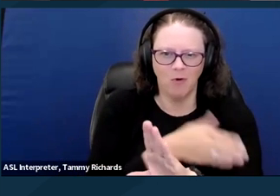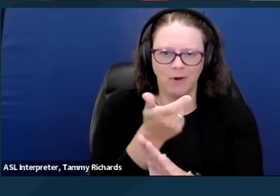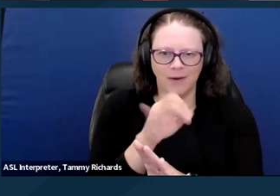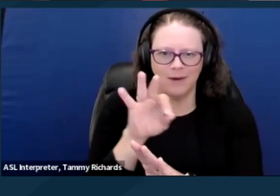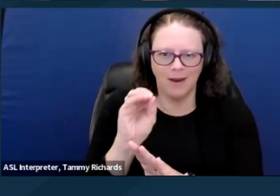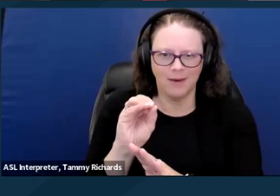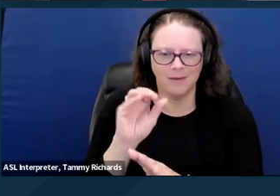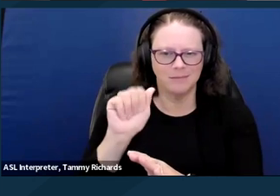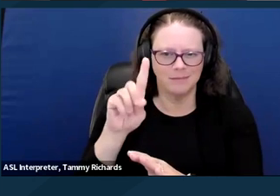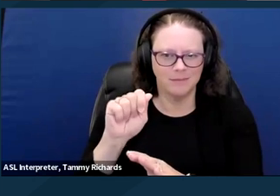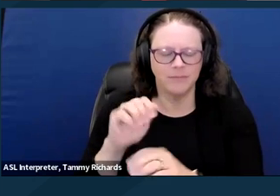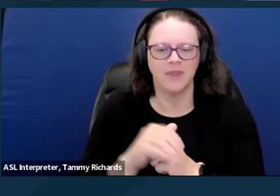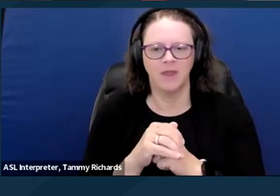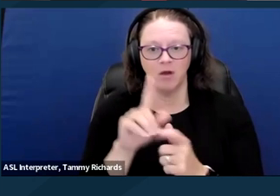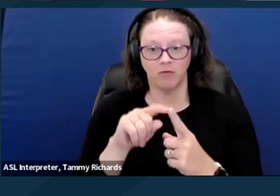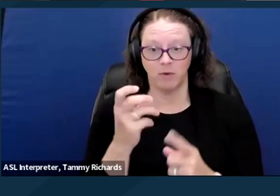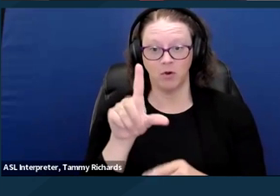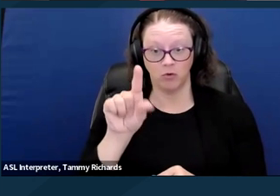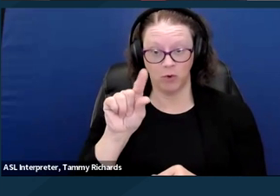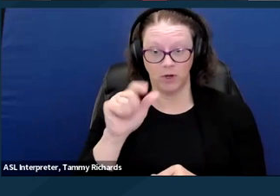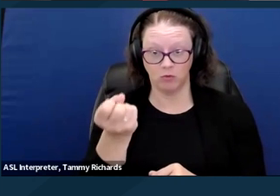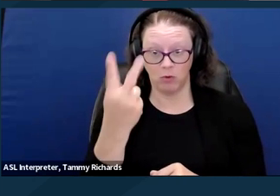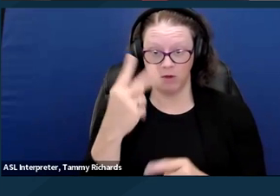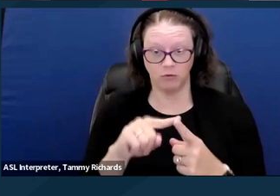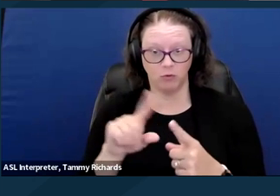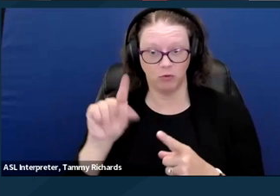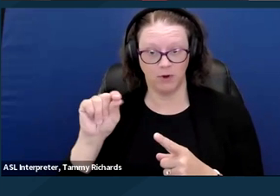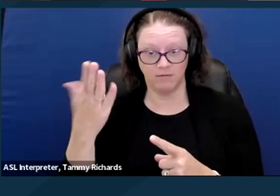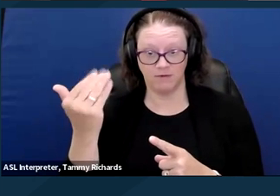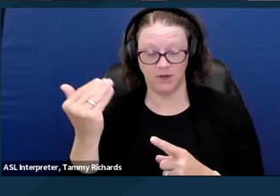From 2012 to 2015, Federal Demonstration Program